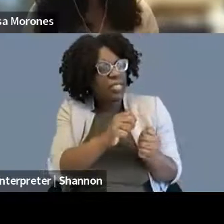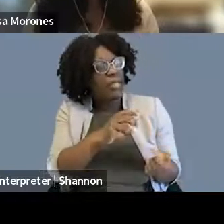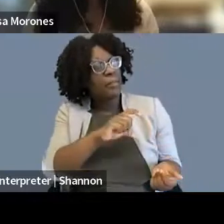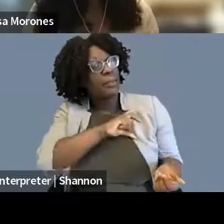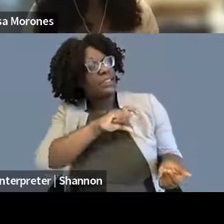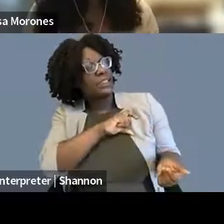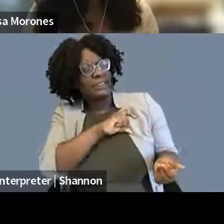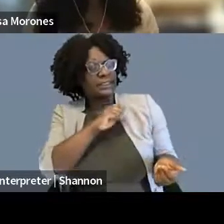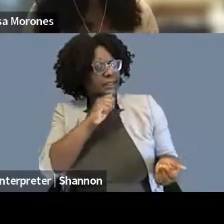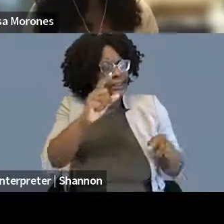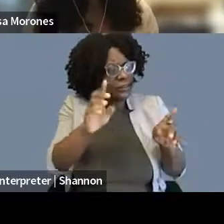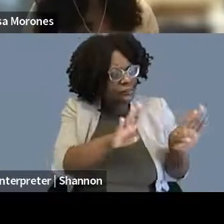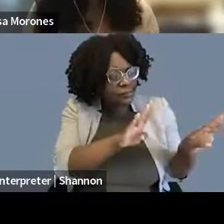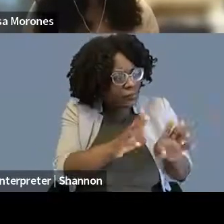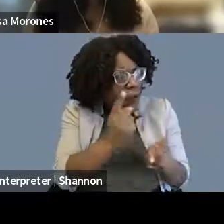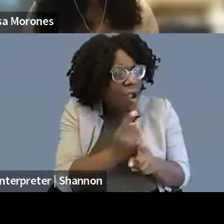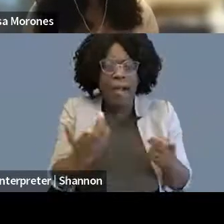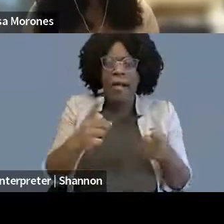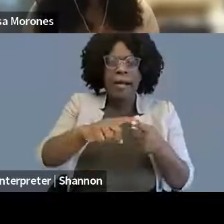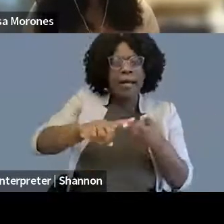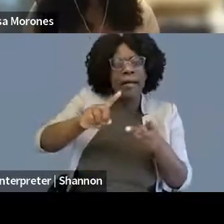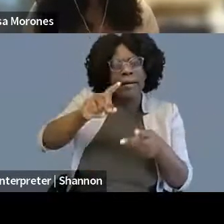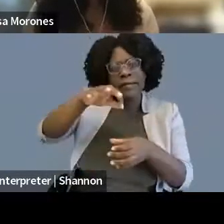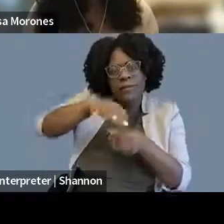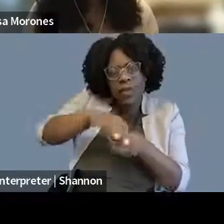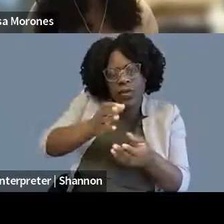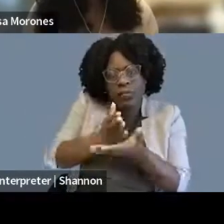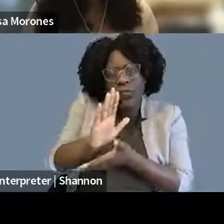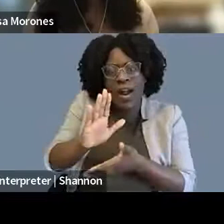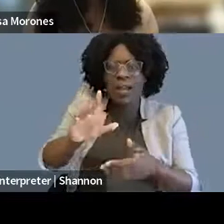My voting rights litigation, I don't know why it was, but I just couldn't do it.